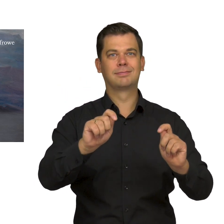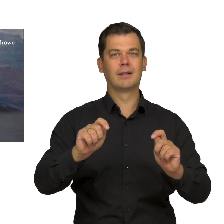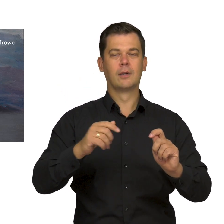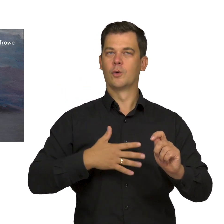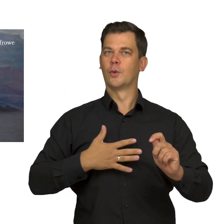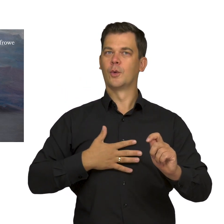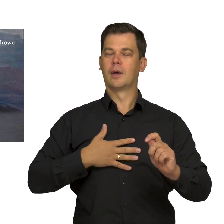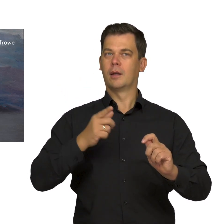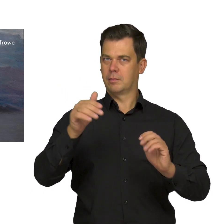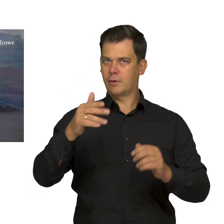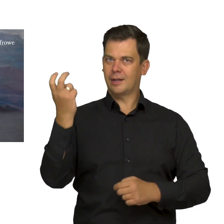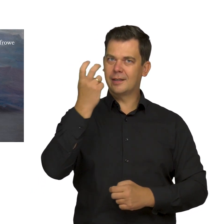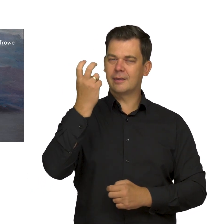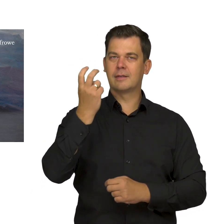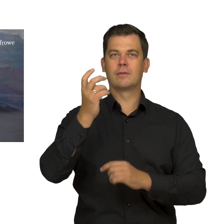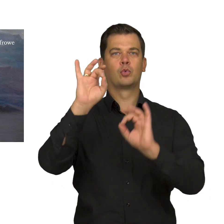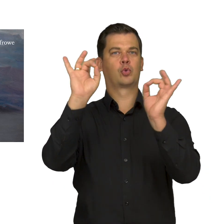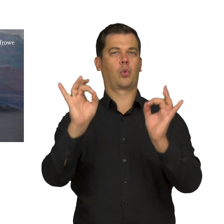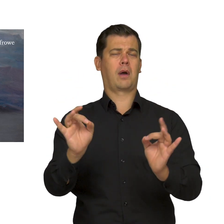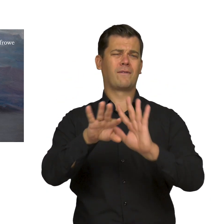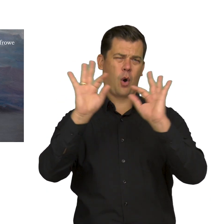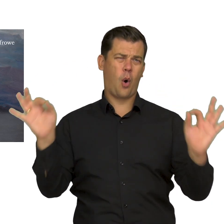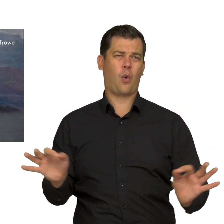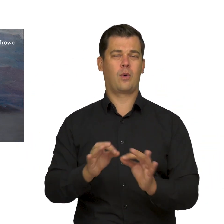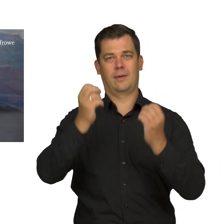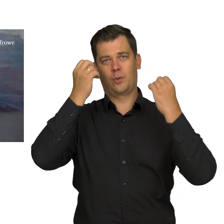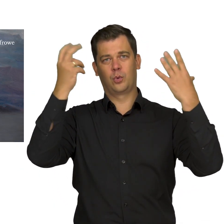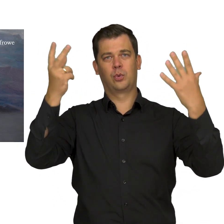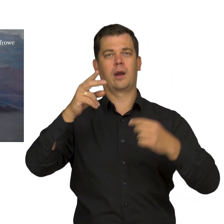to take an interest in Nordic art and culture in general.